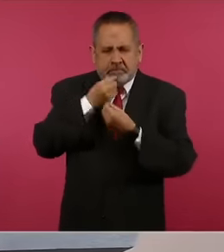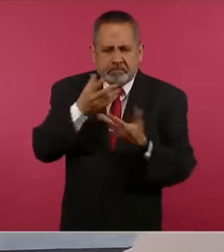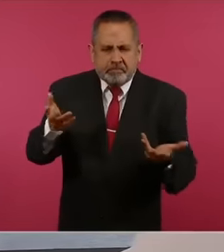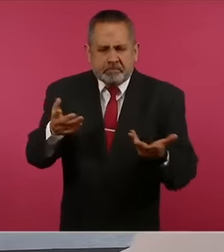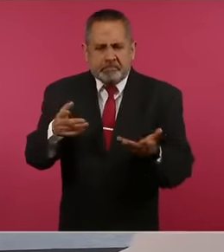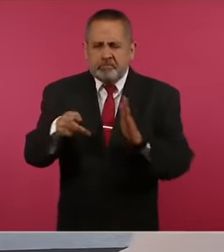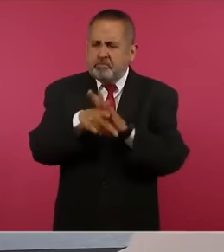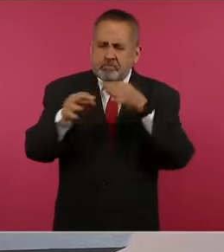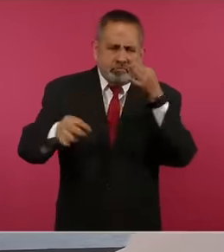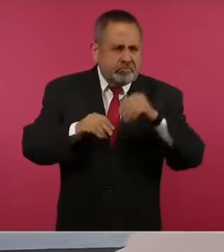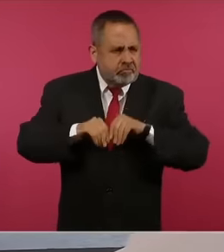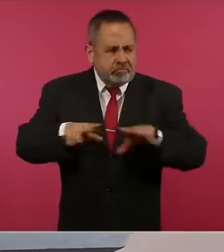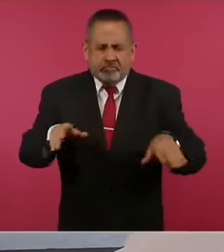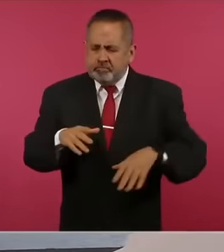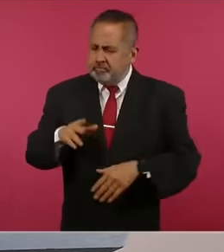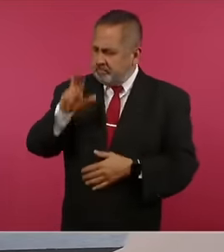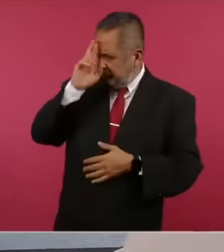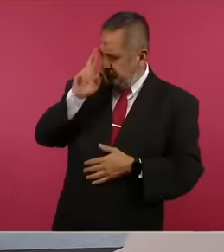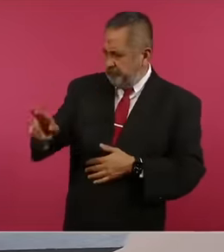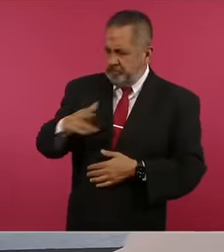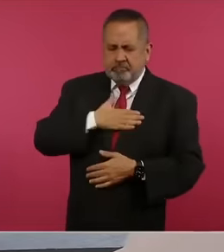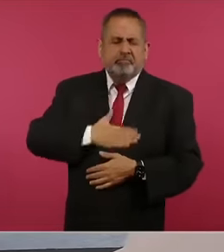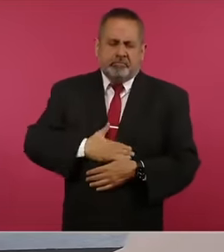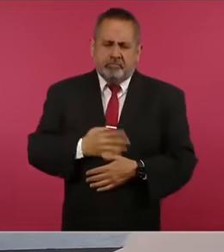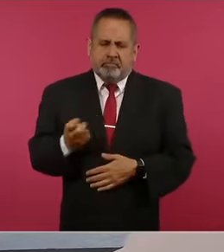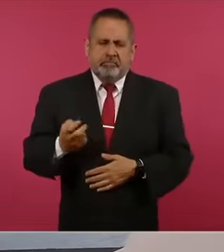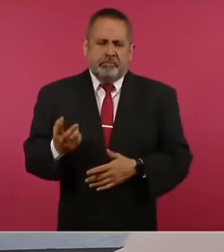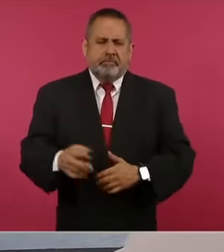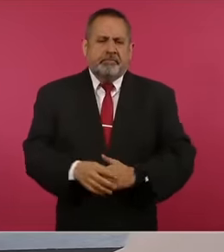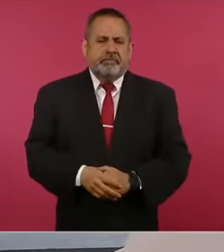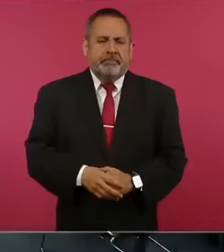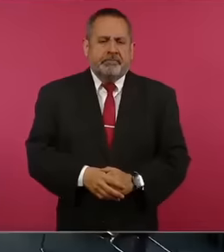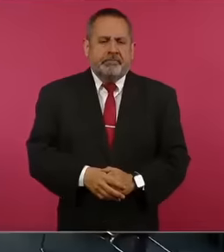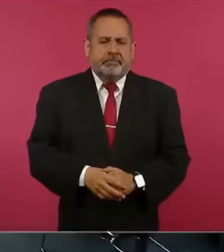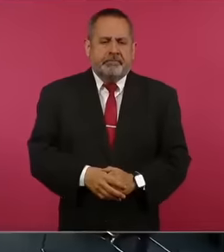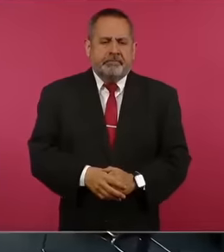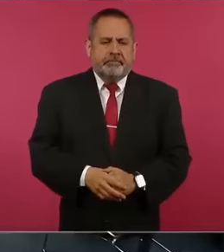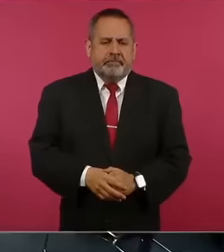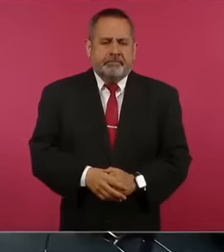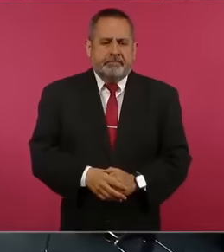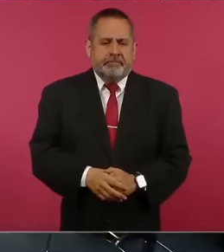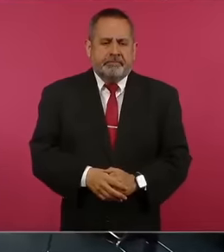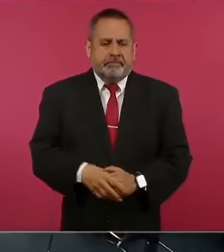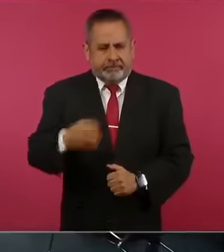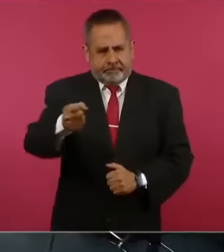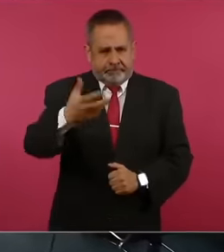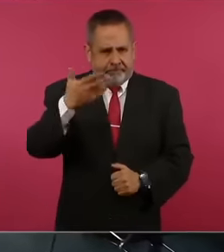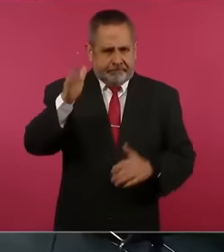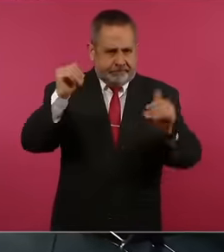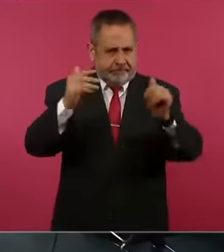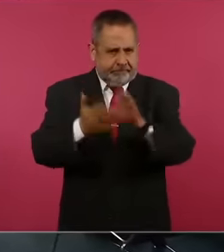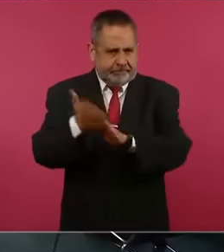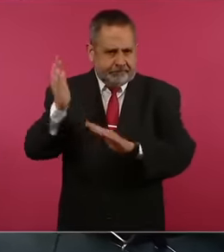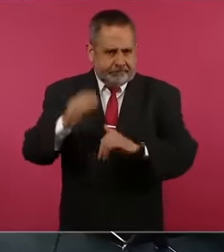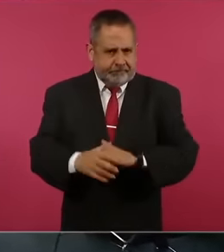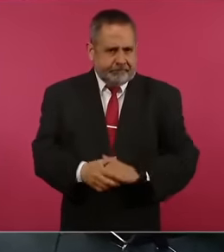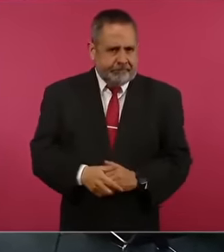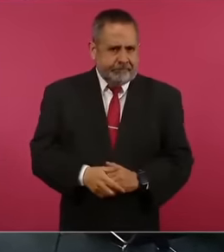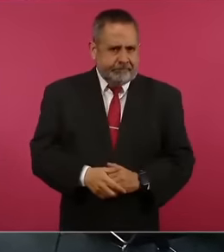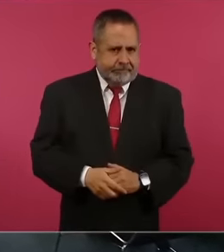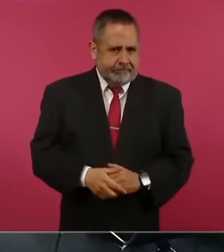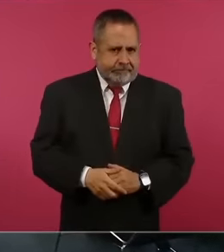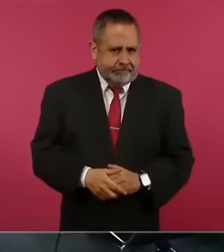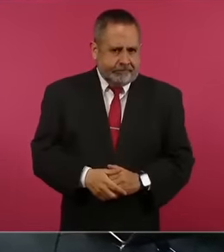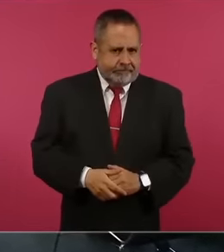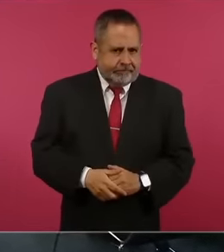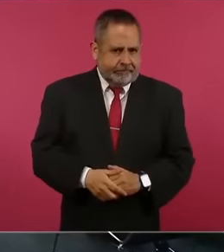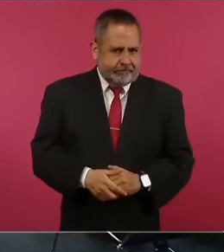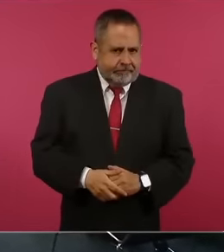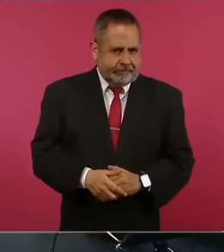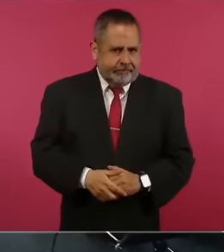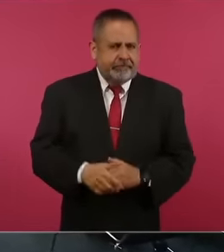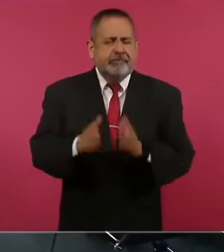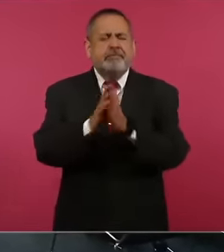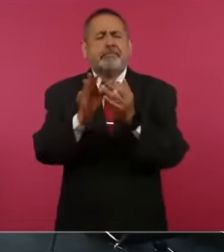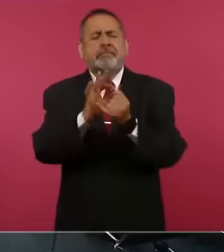press and a good greeting Let's go Thank you very much one last please Mr. President if you